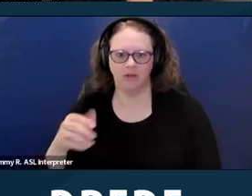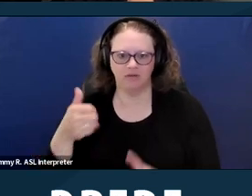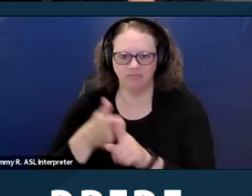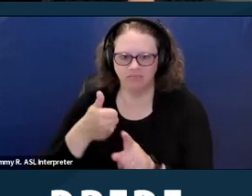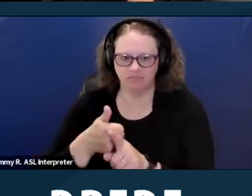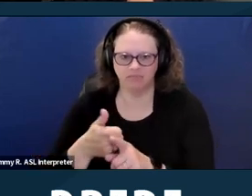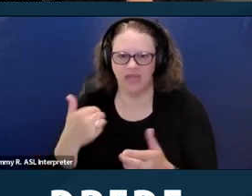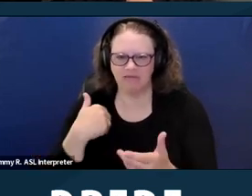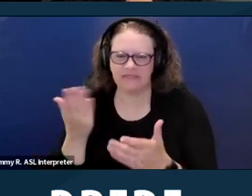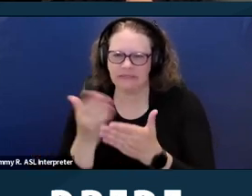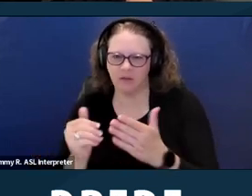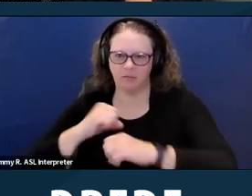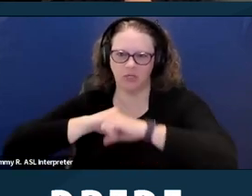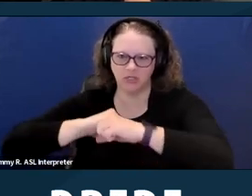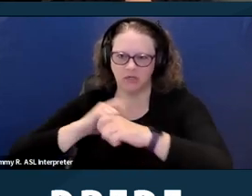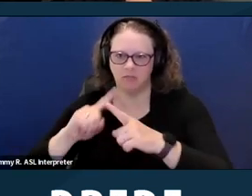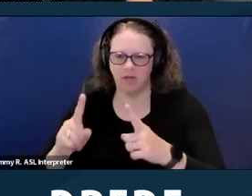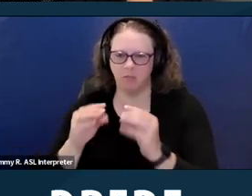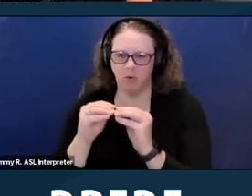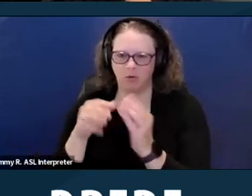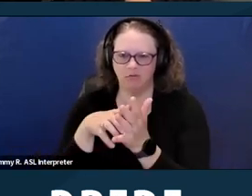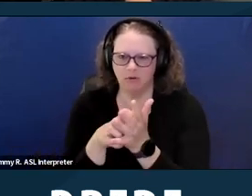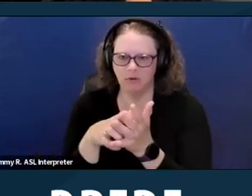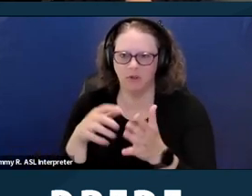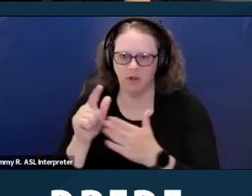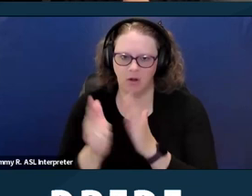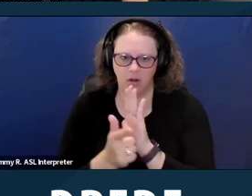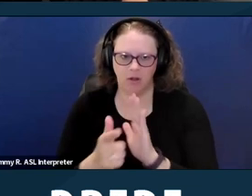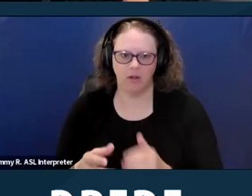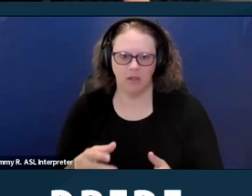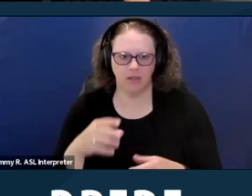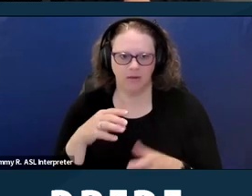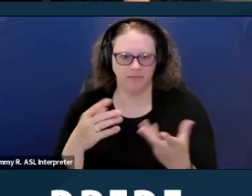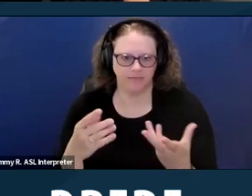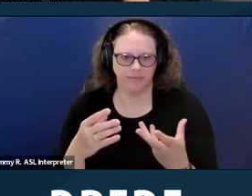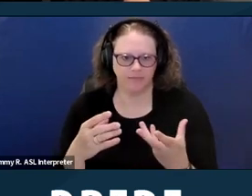In Texas, voucher discrimination is only prohibited by homeowners associations.